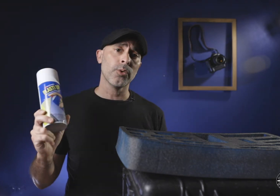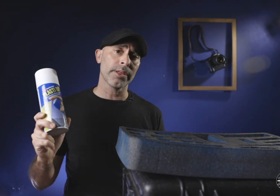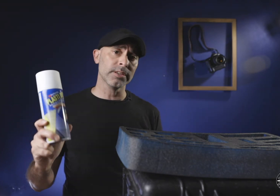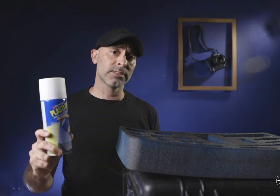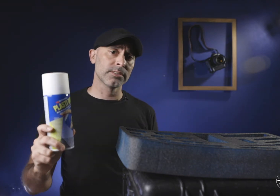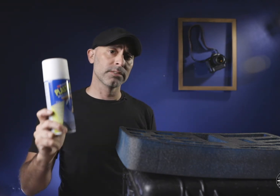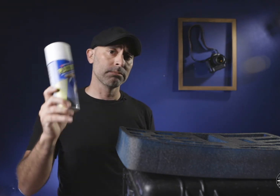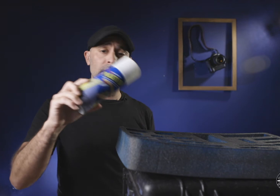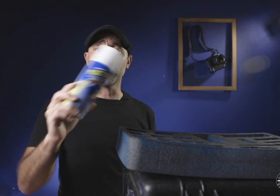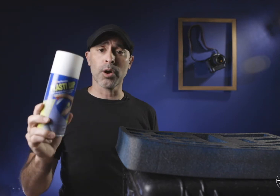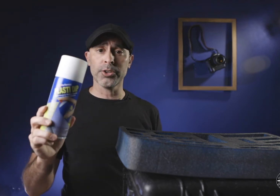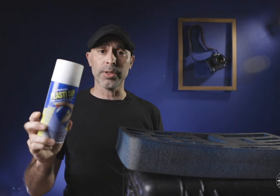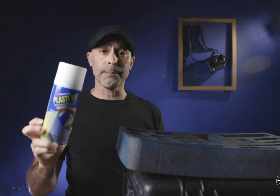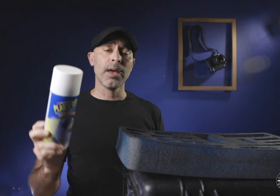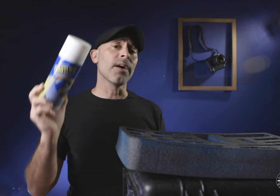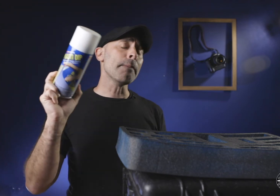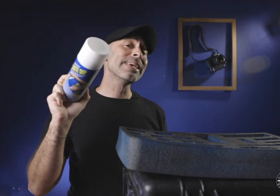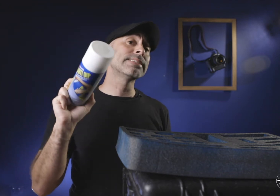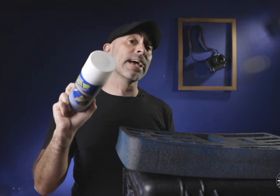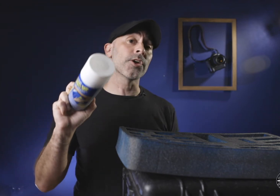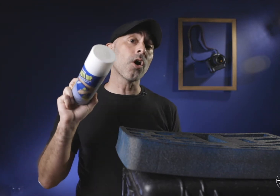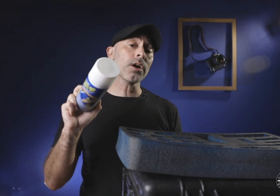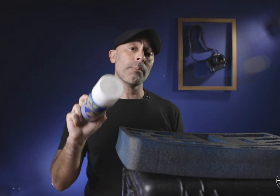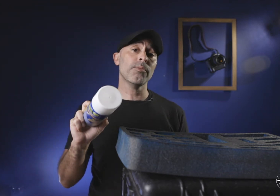doing this if you want to do that now that being said there are a couple of